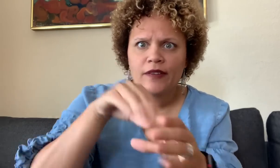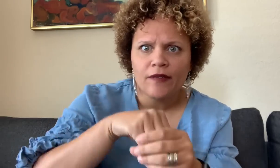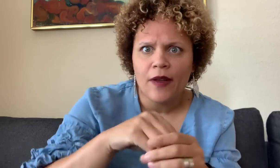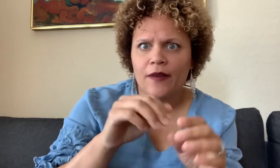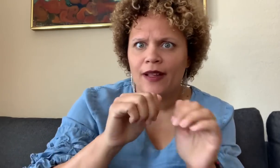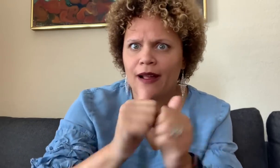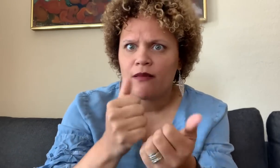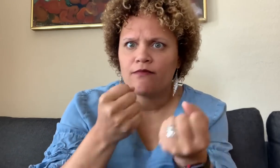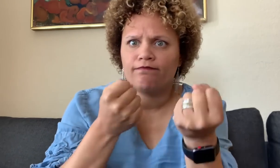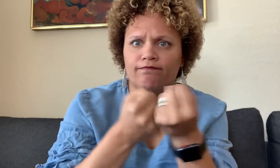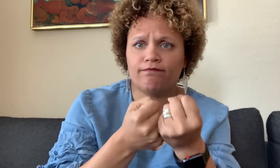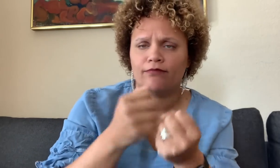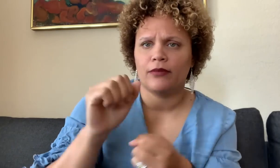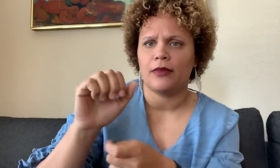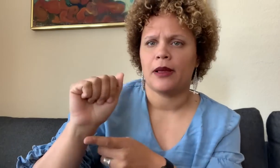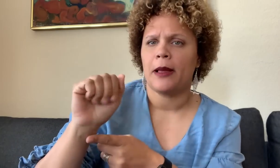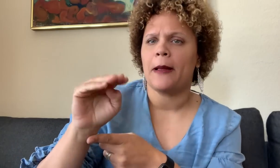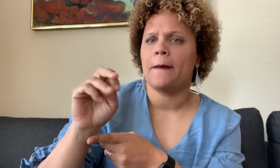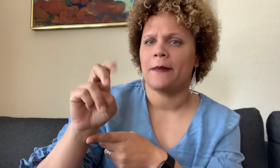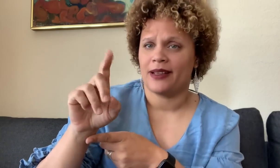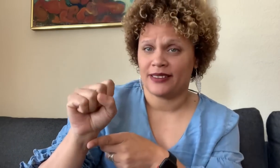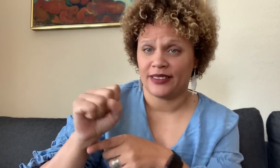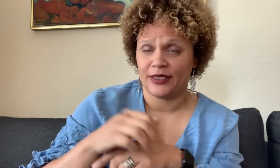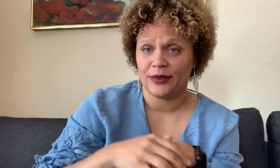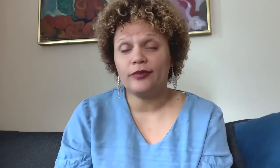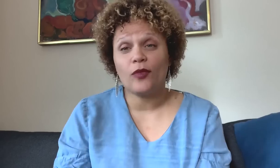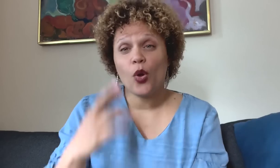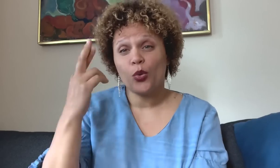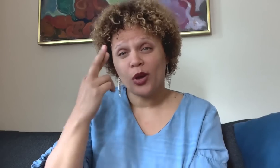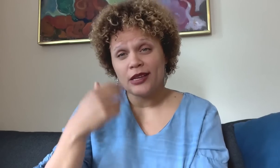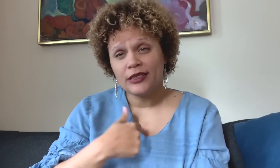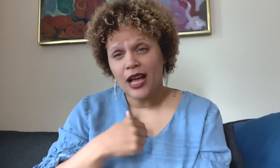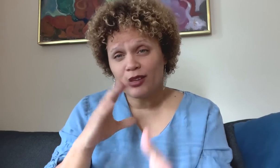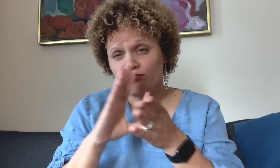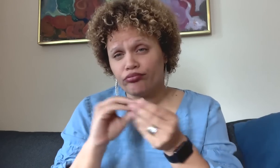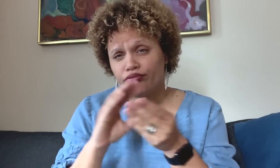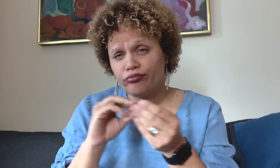for that, including working to resolve it. That’s making amends.